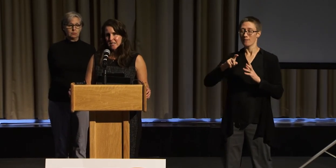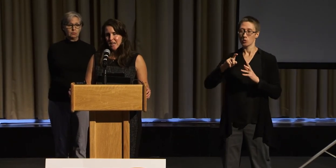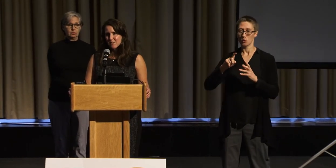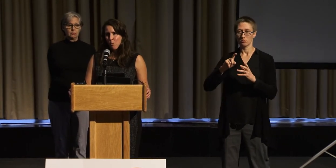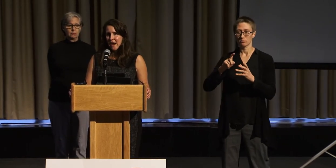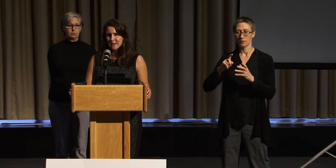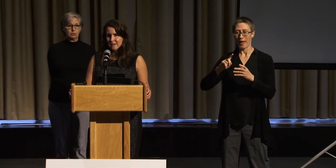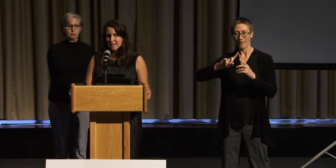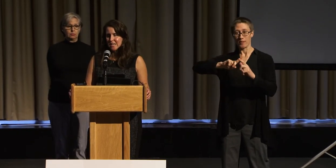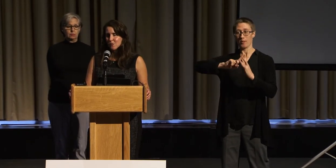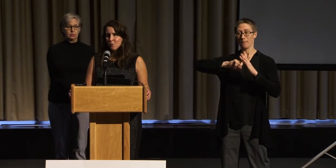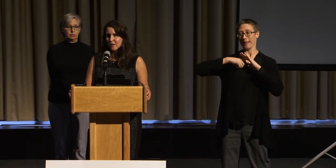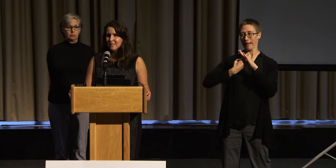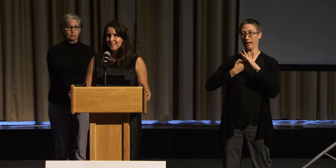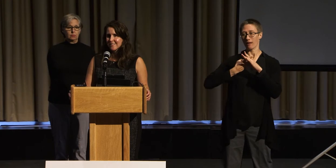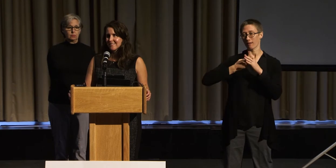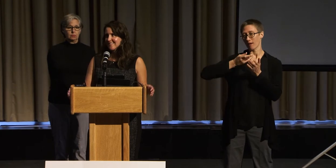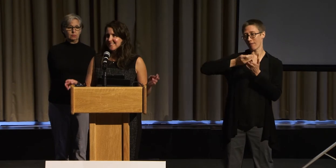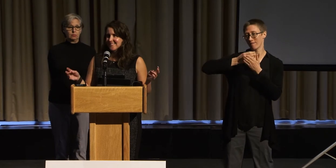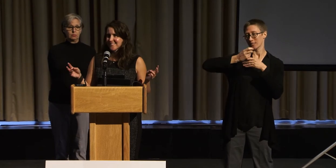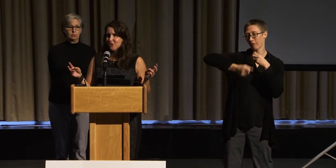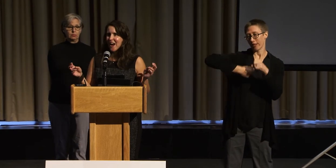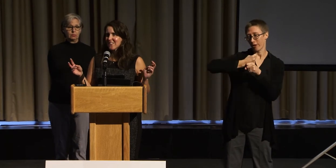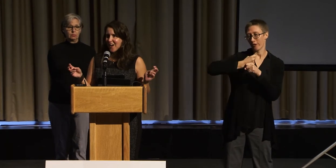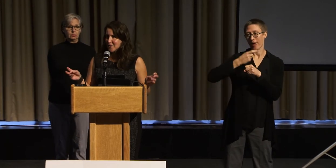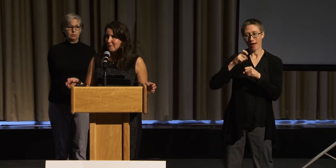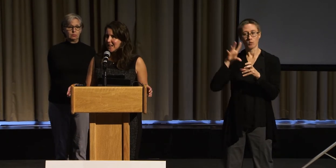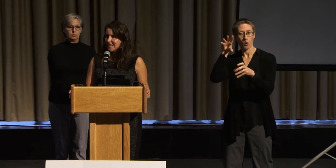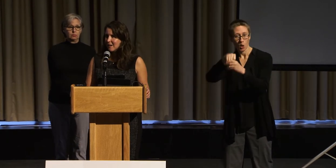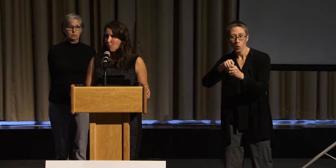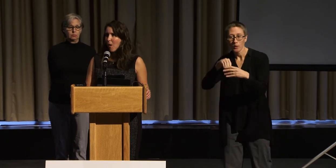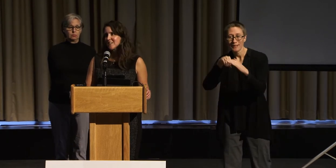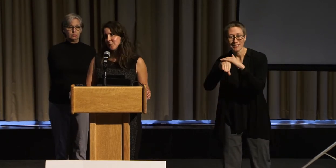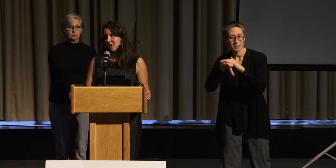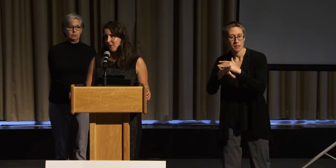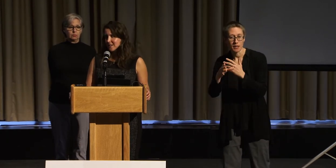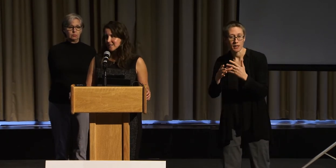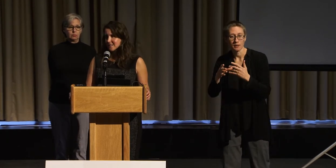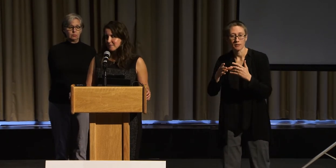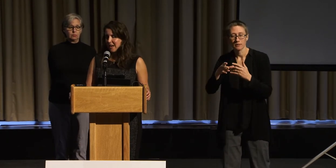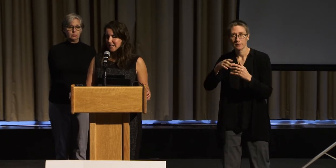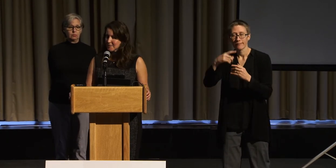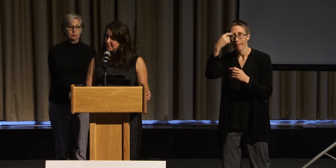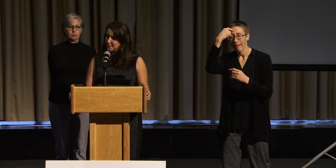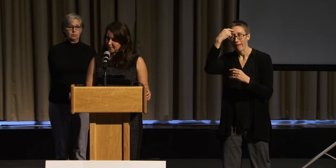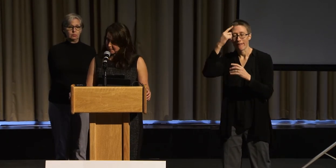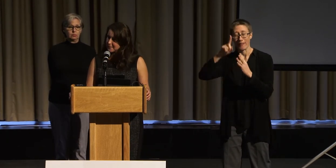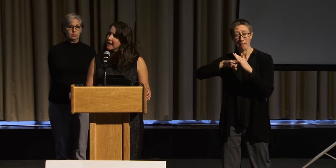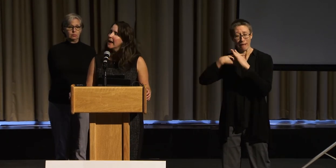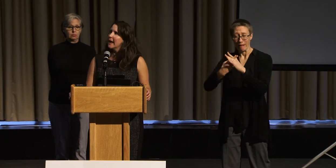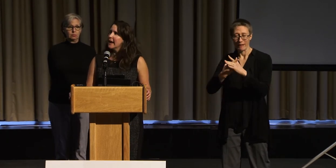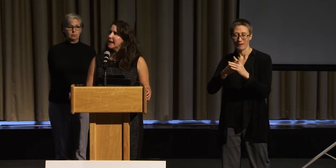instead of waiting to deal with trying to find money once the request is made.